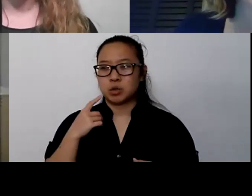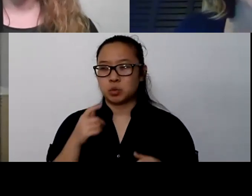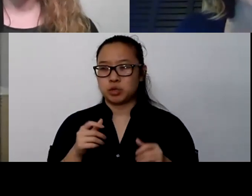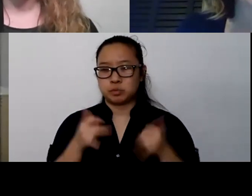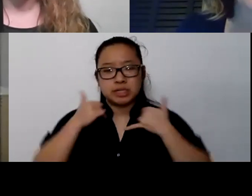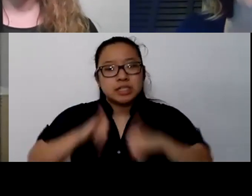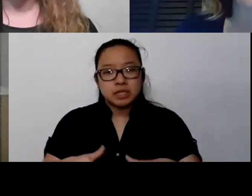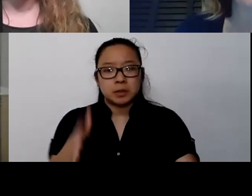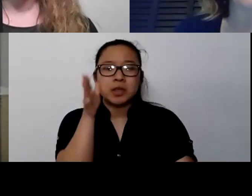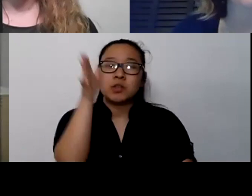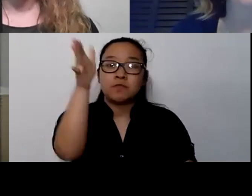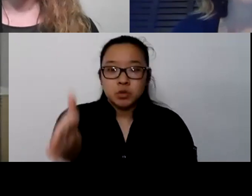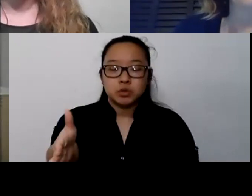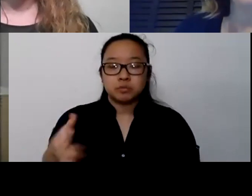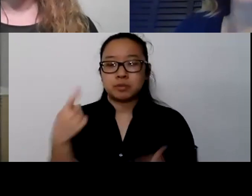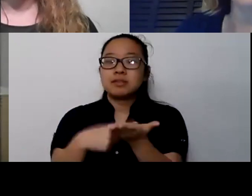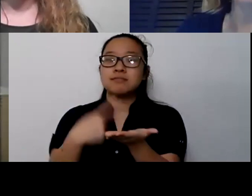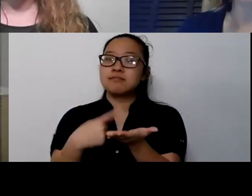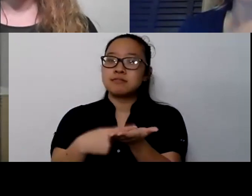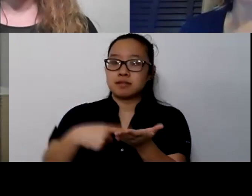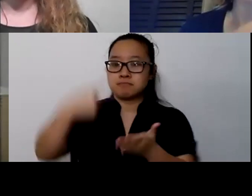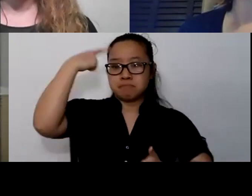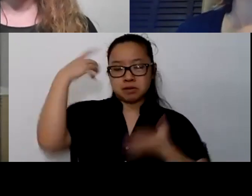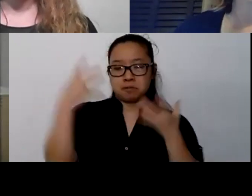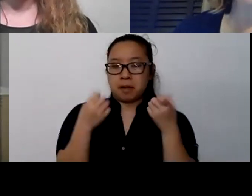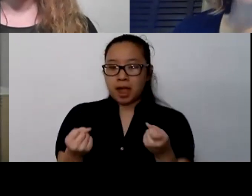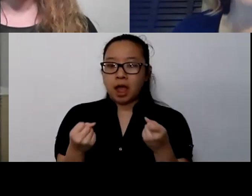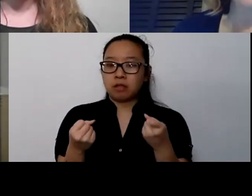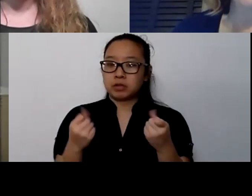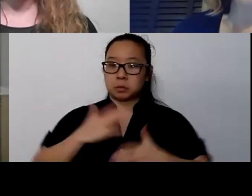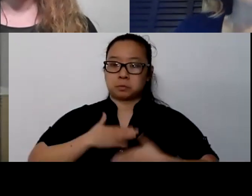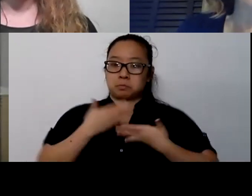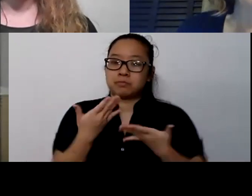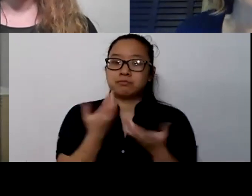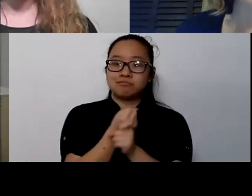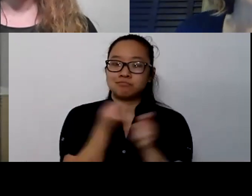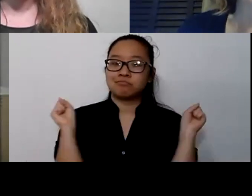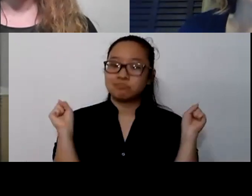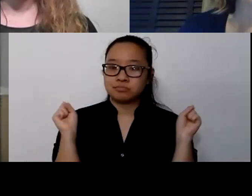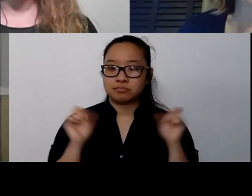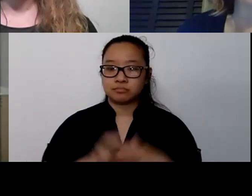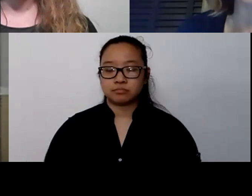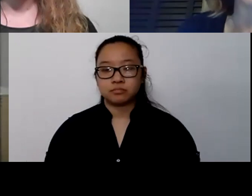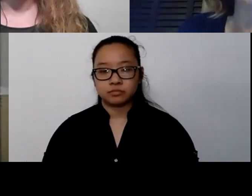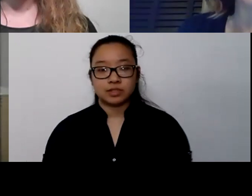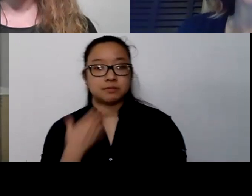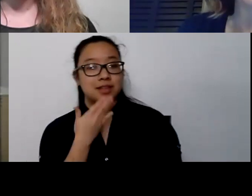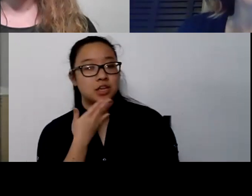So thank you both for talking through, you know, for you what you're noticing and what you're seeing.